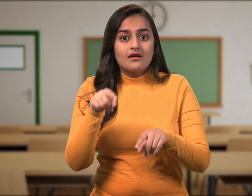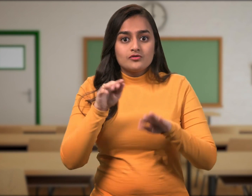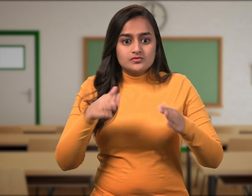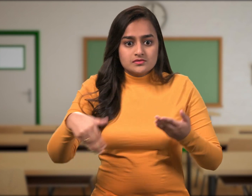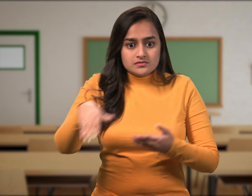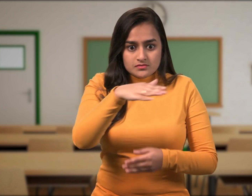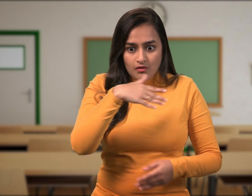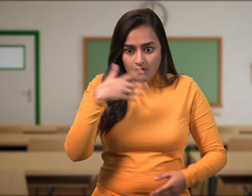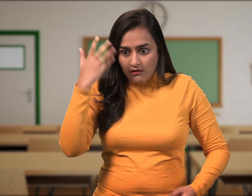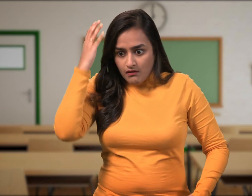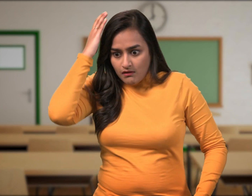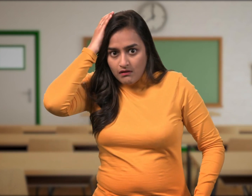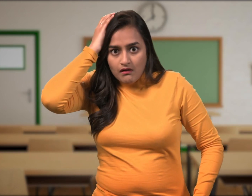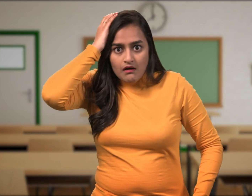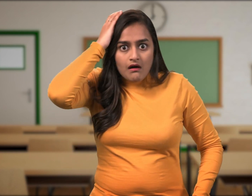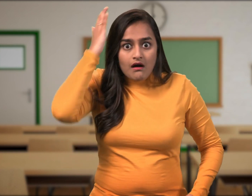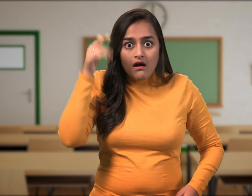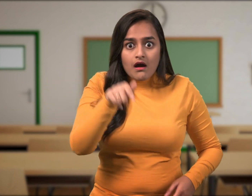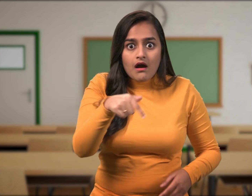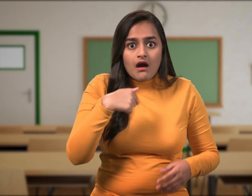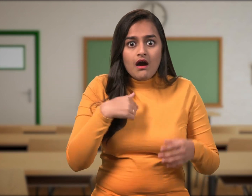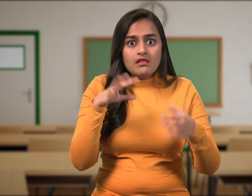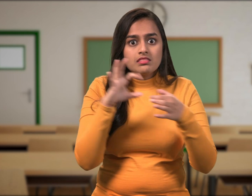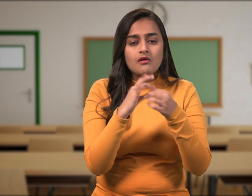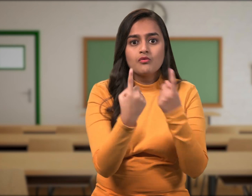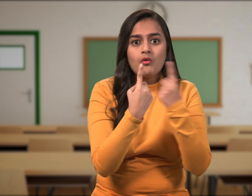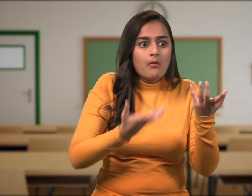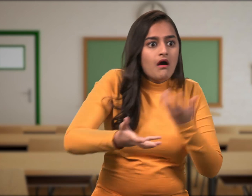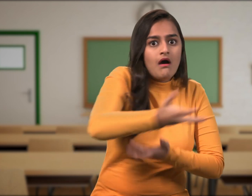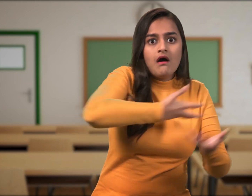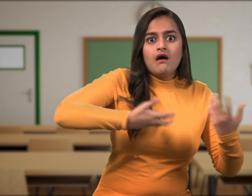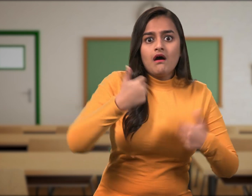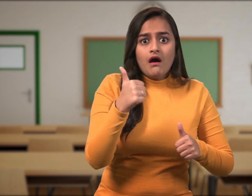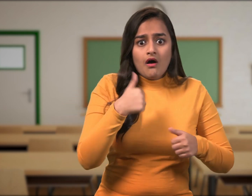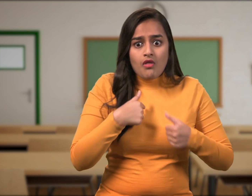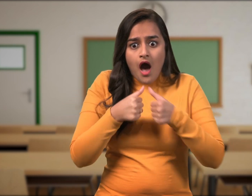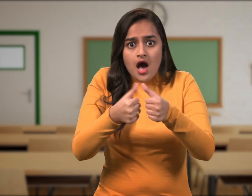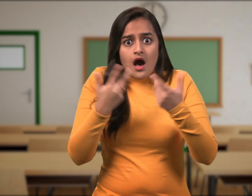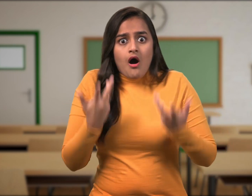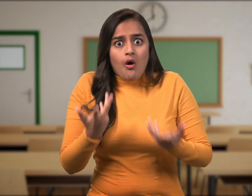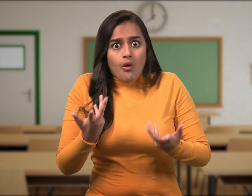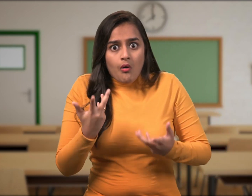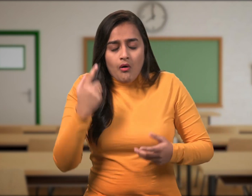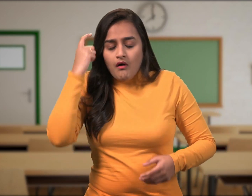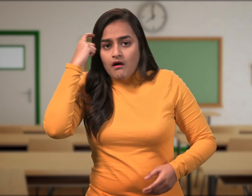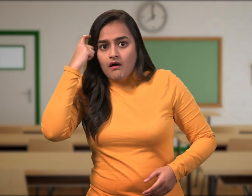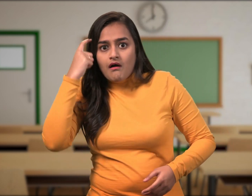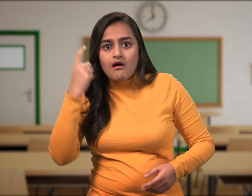The students were shocked as they hadn't discussed about this and were wondering what to answer.